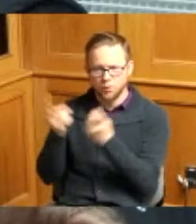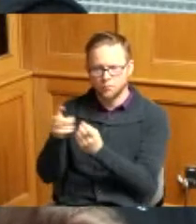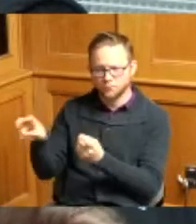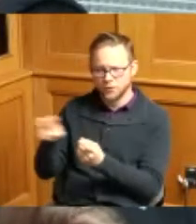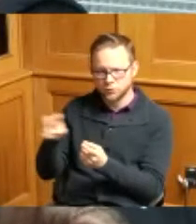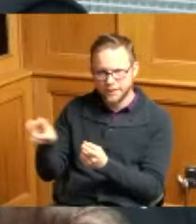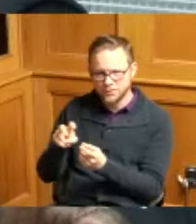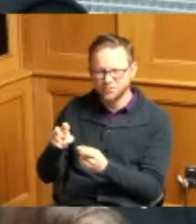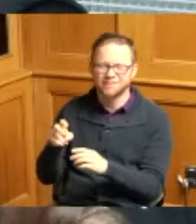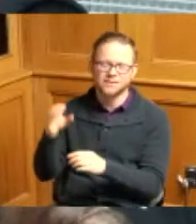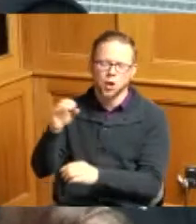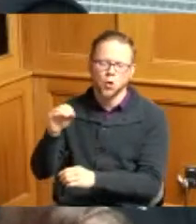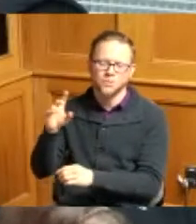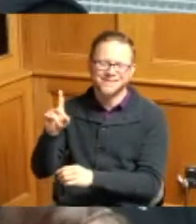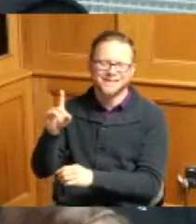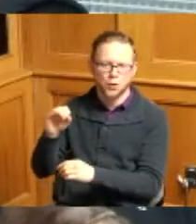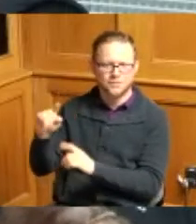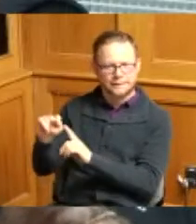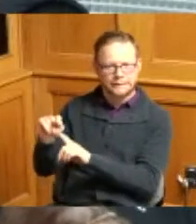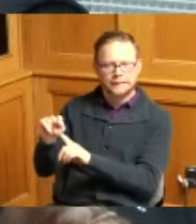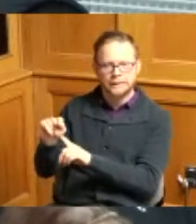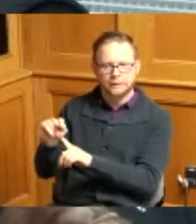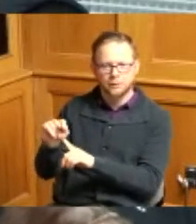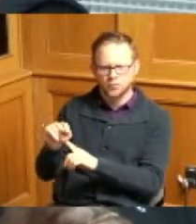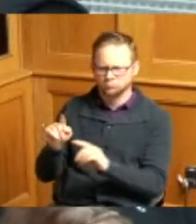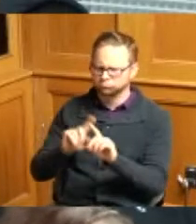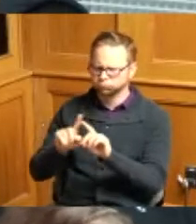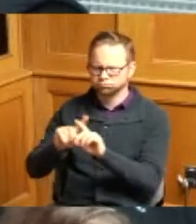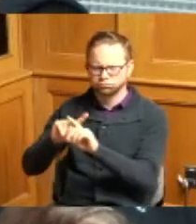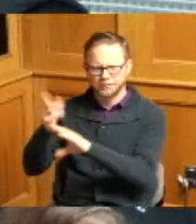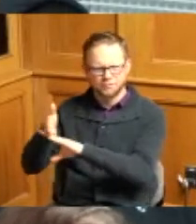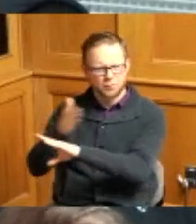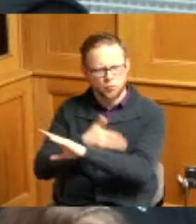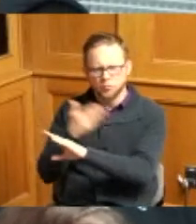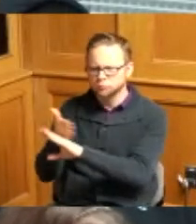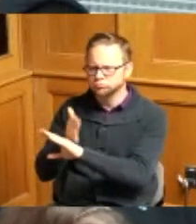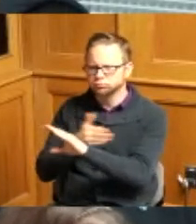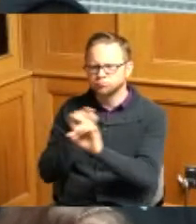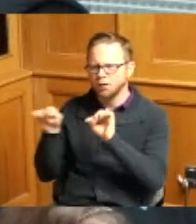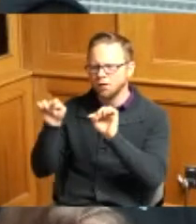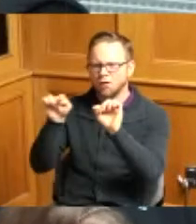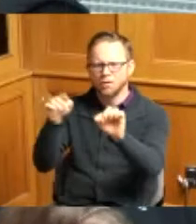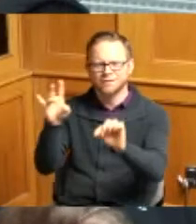ODOT they are doing various improvements throughout the i-75 corridor and will include